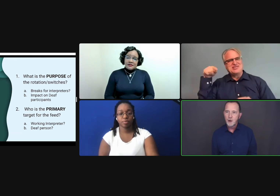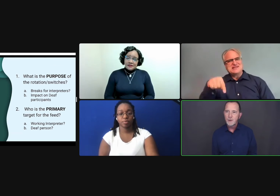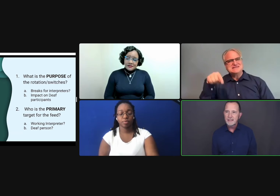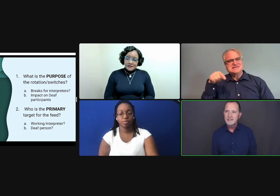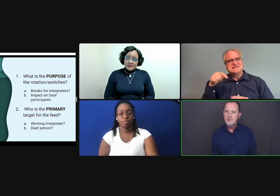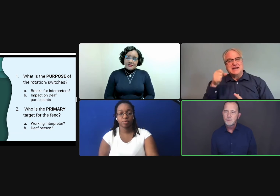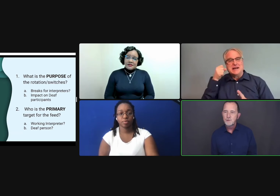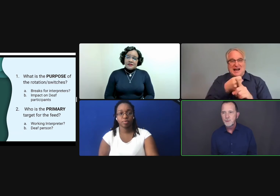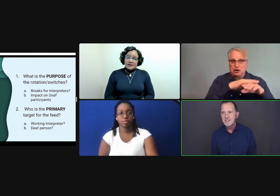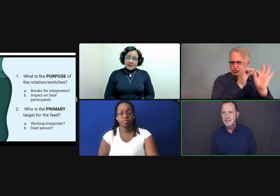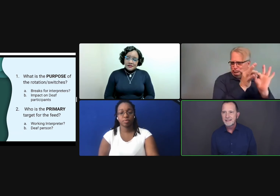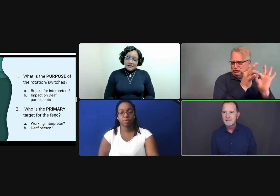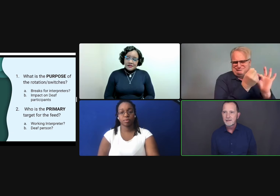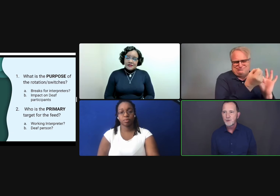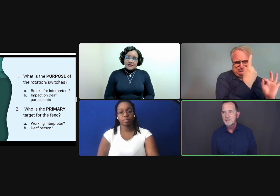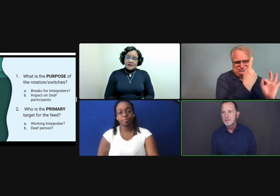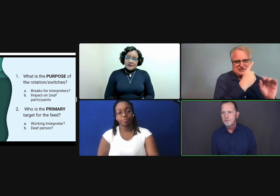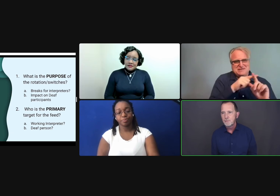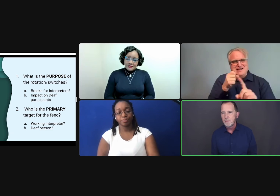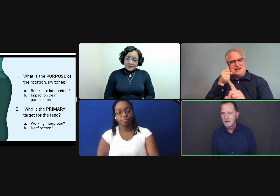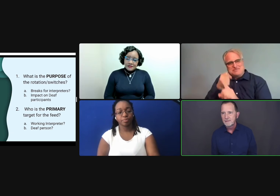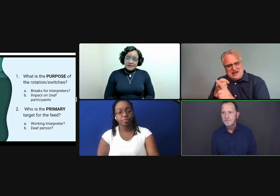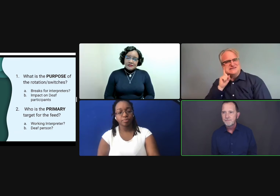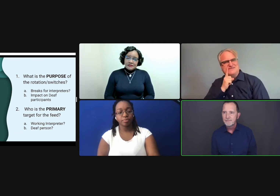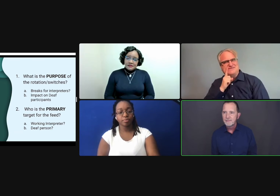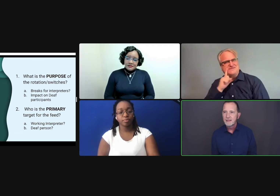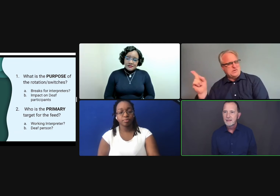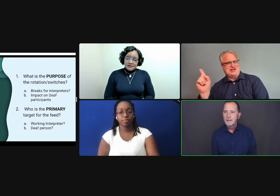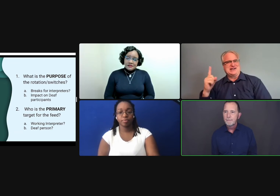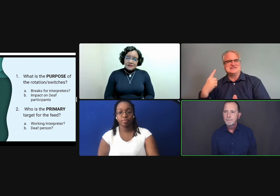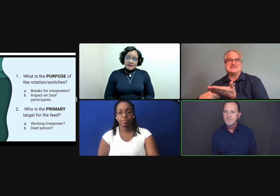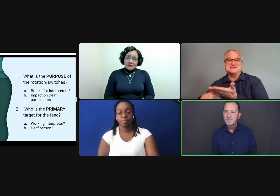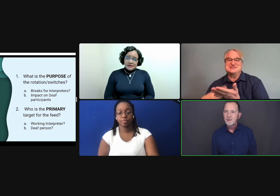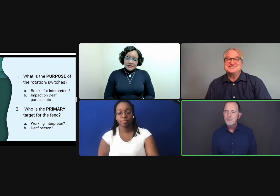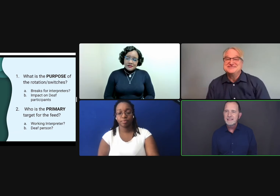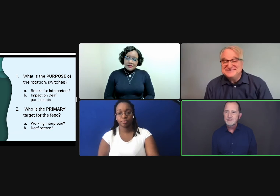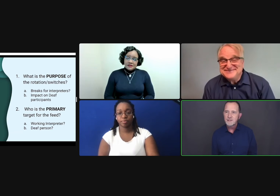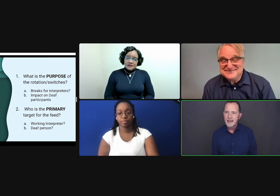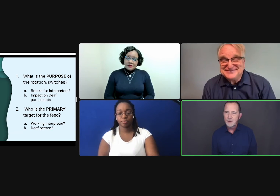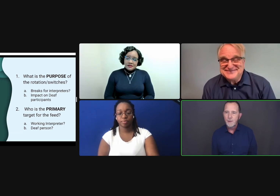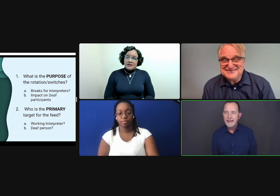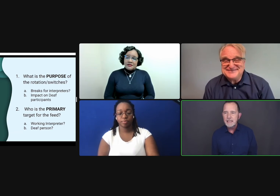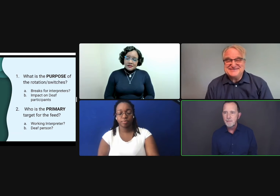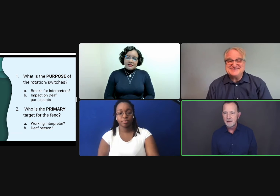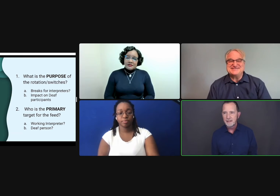are willing to switch according to a different model. We need to understand how any model that